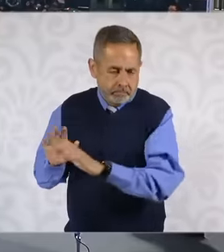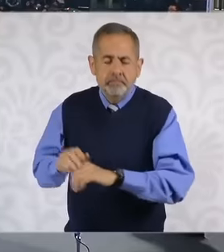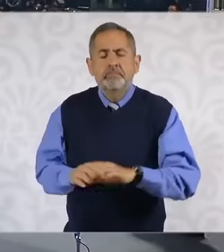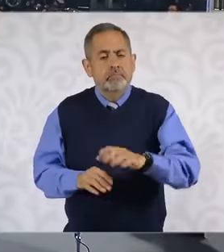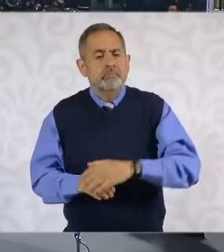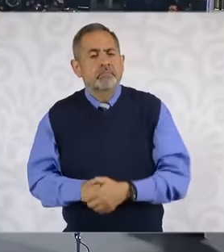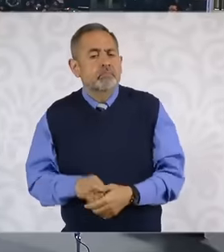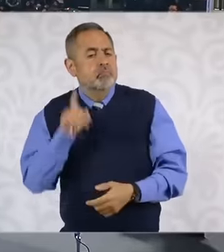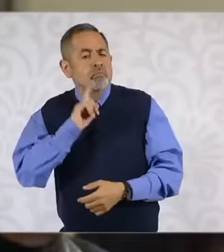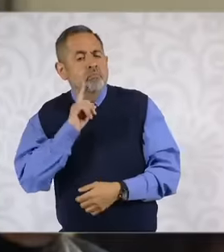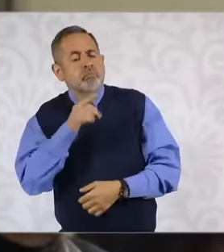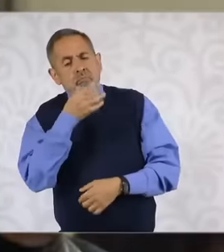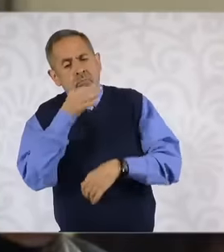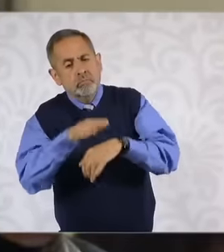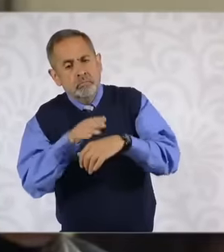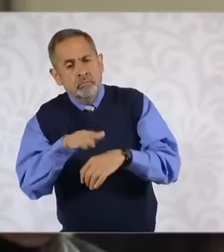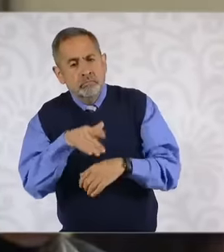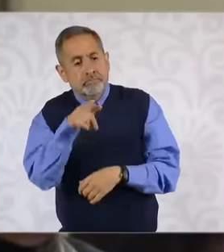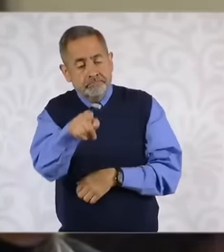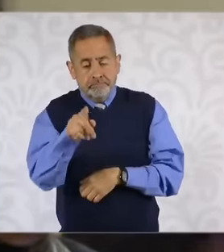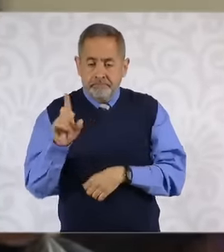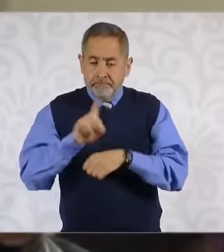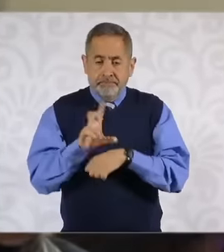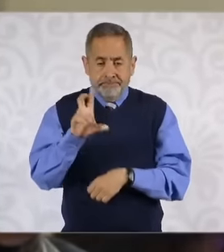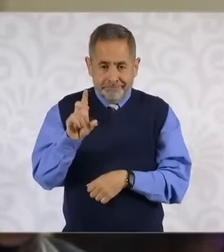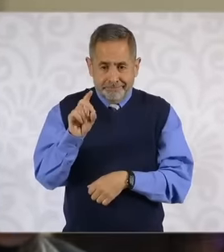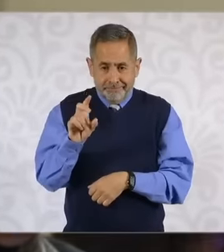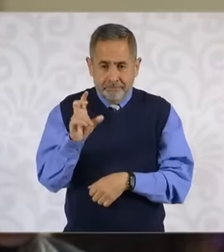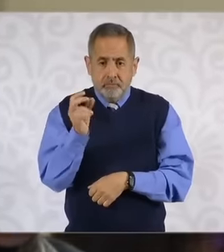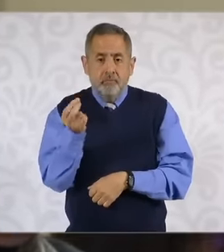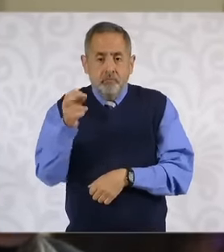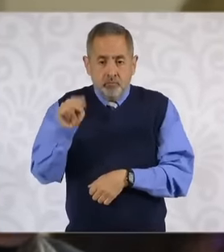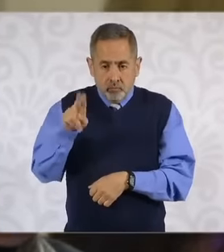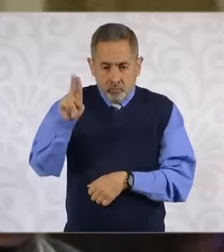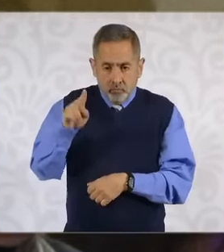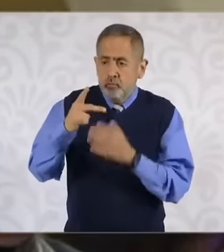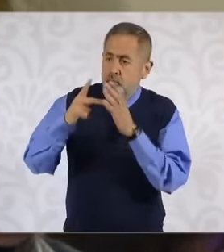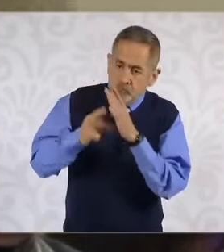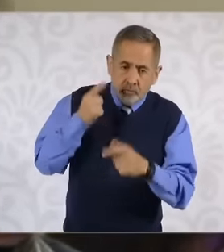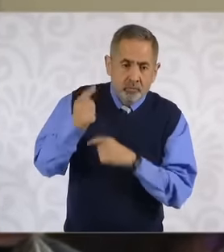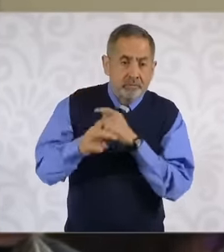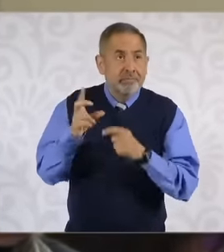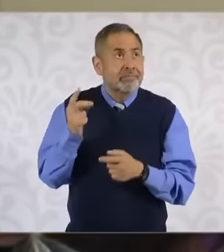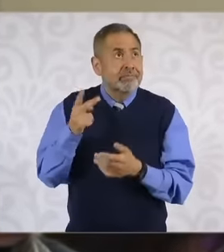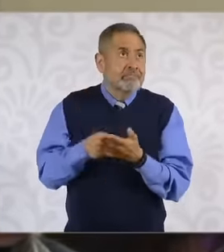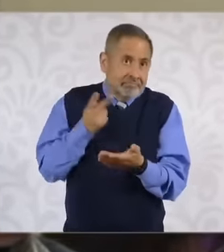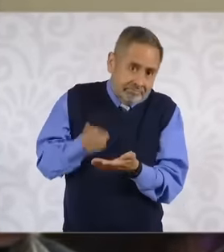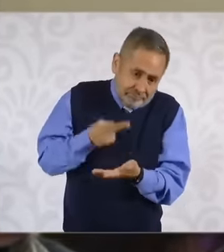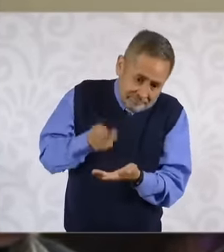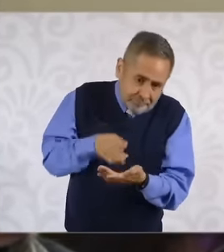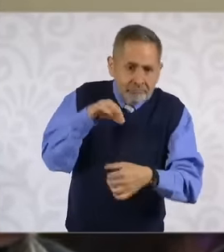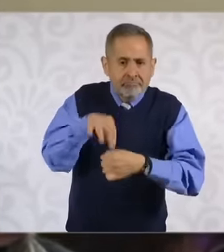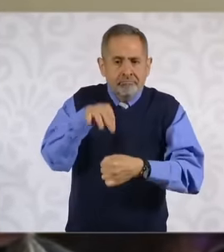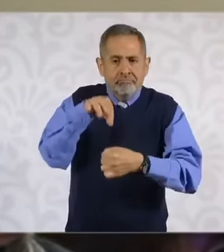30th precisely in the United Nations the resolution against